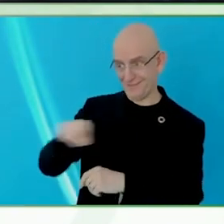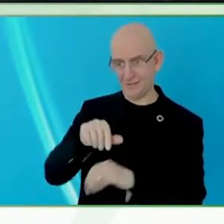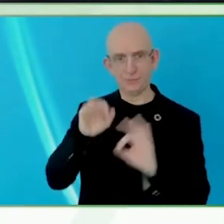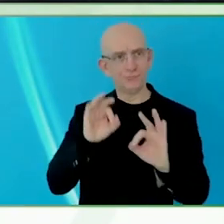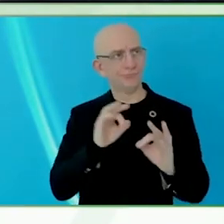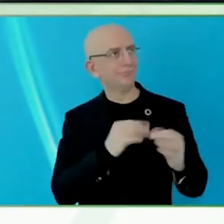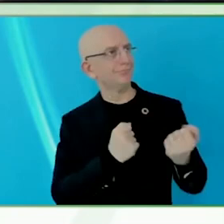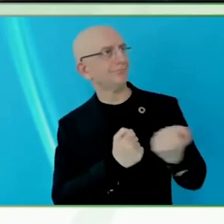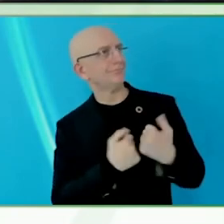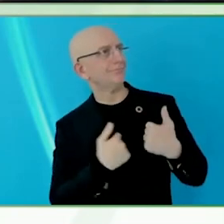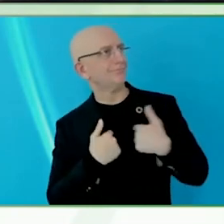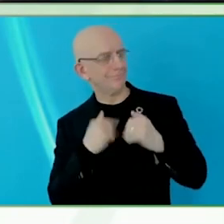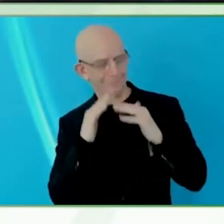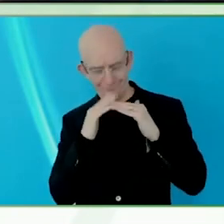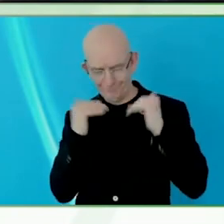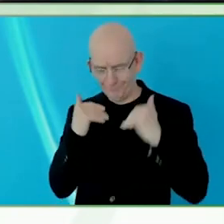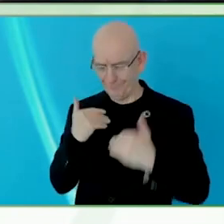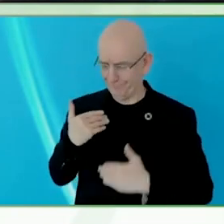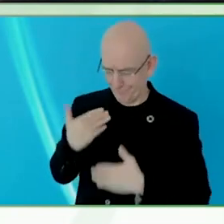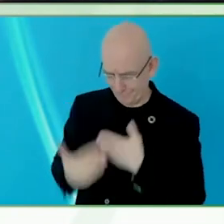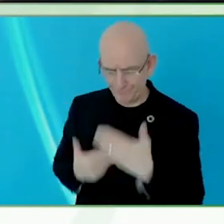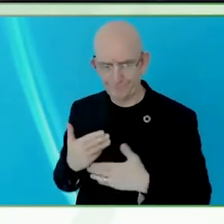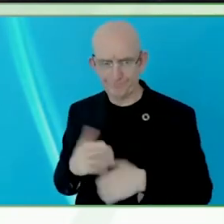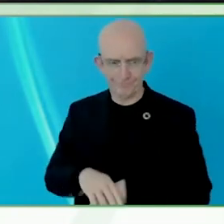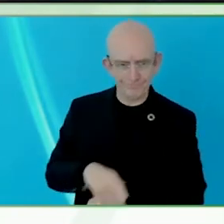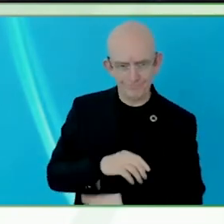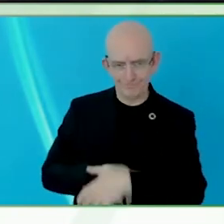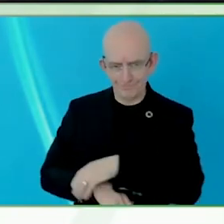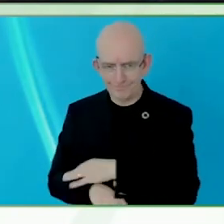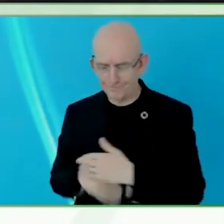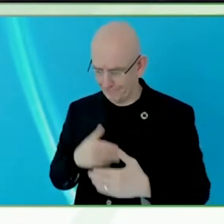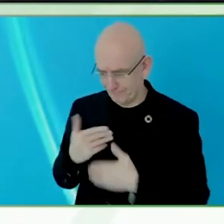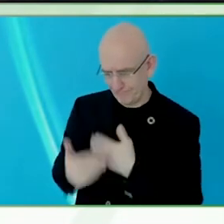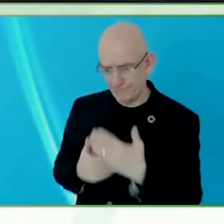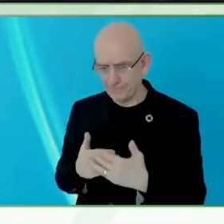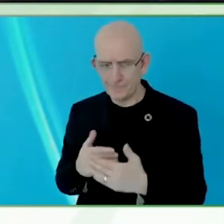My advice is to study really, really, really hard, and to not give up.